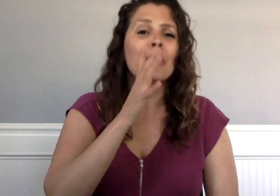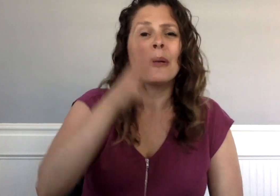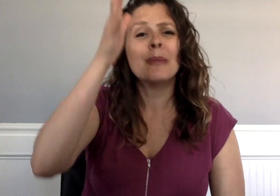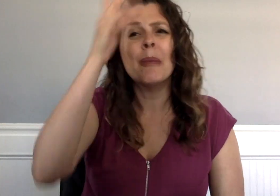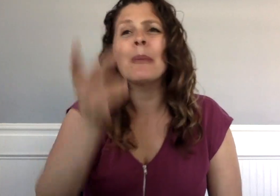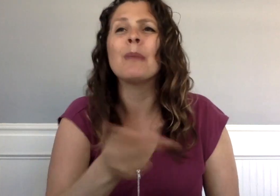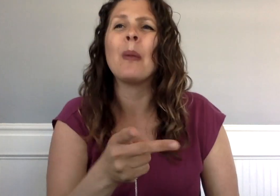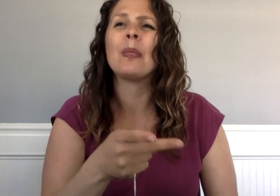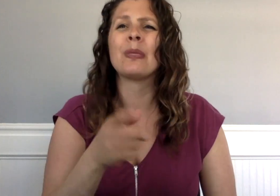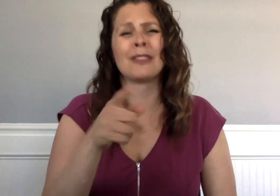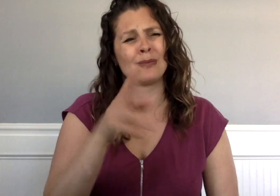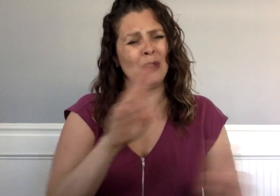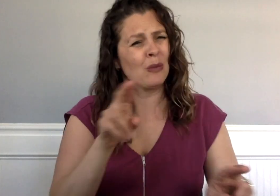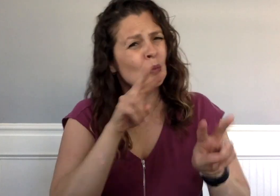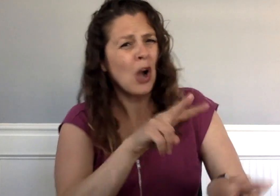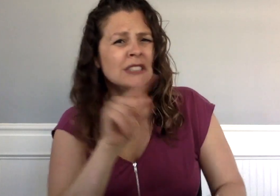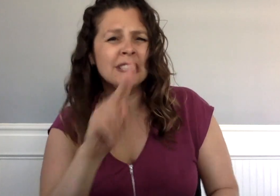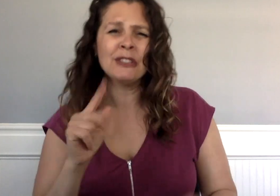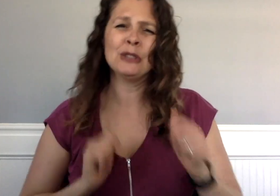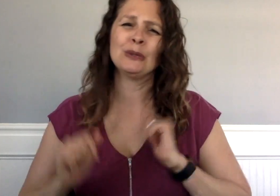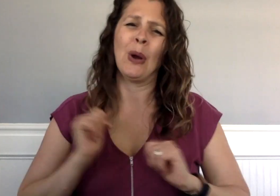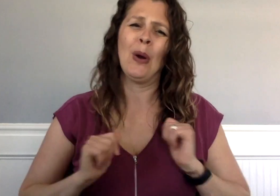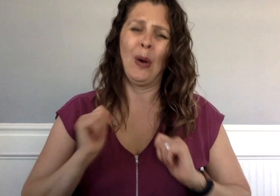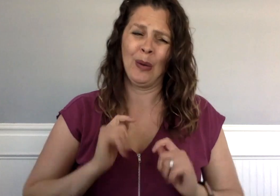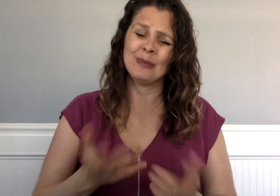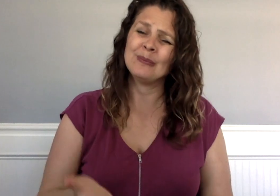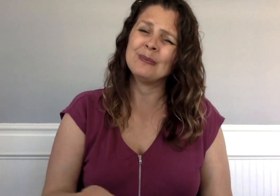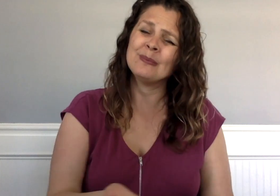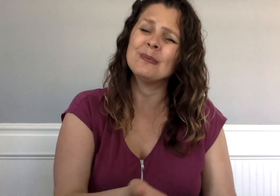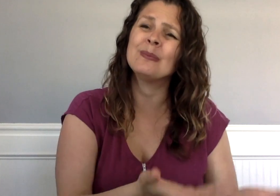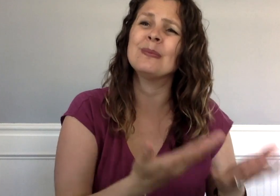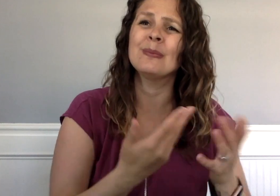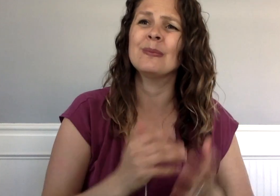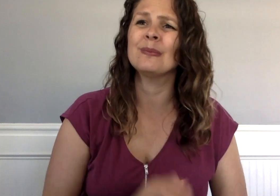are you ready to watch a TV show?”